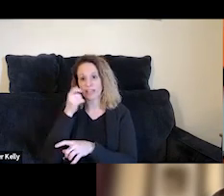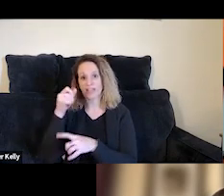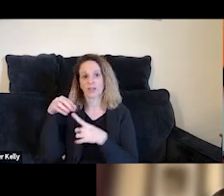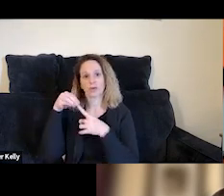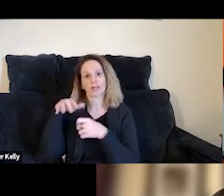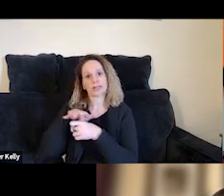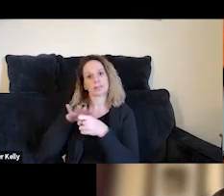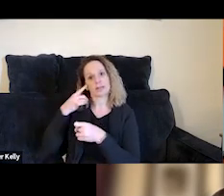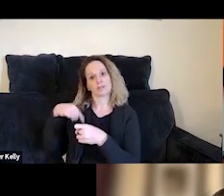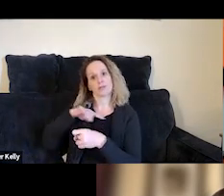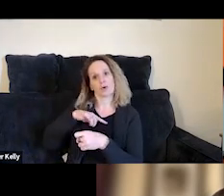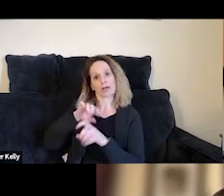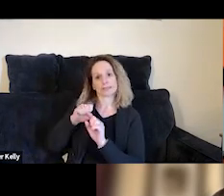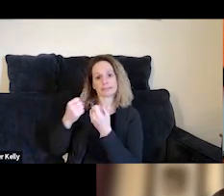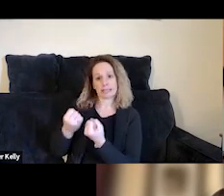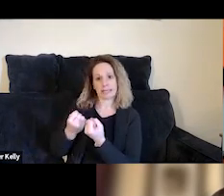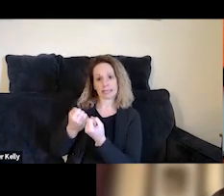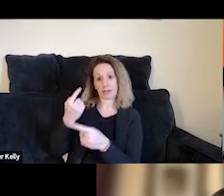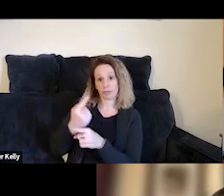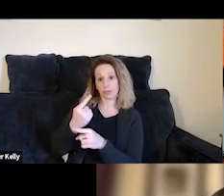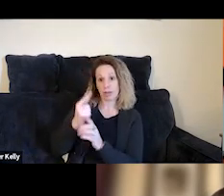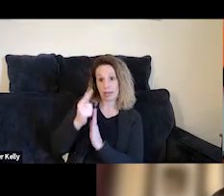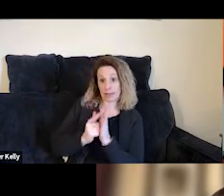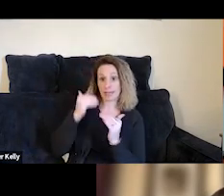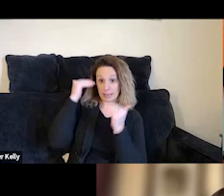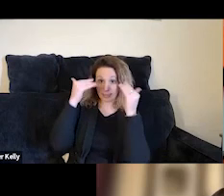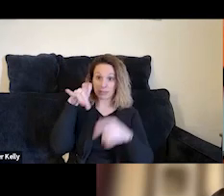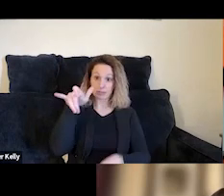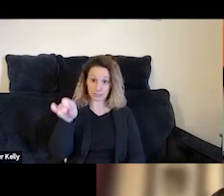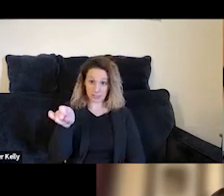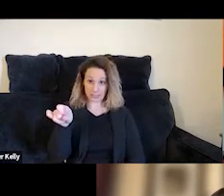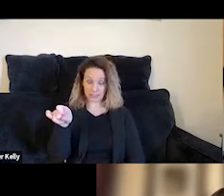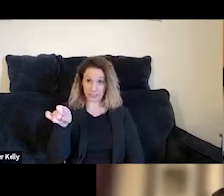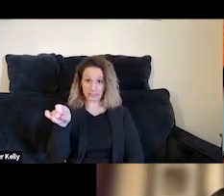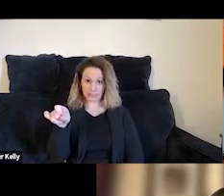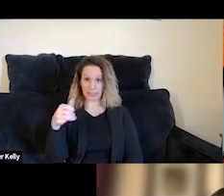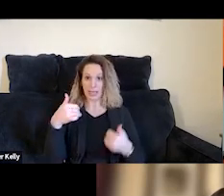for us societally, right? They are legally adults and they come with the societal expectations